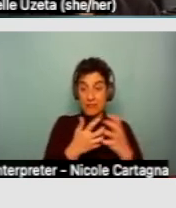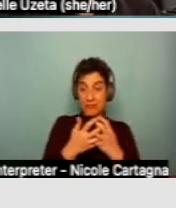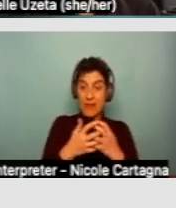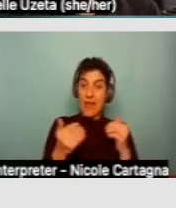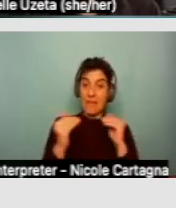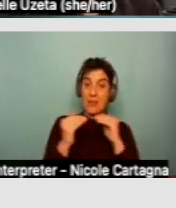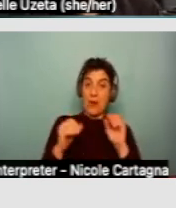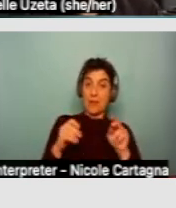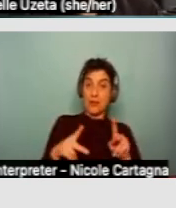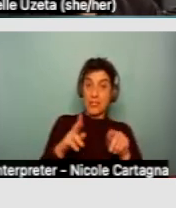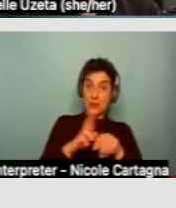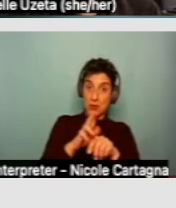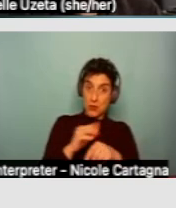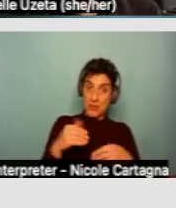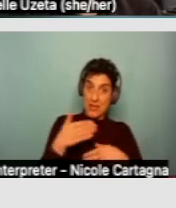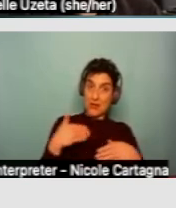to use and enjoy their housing.